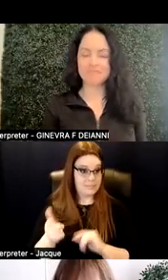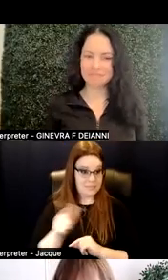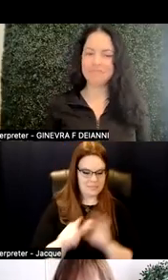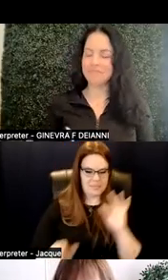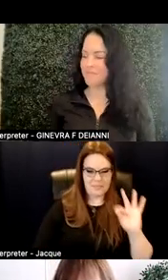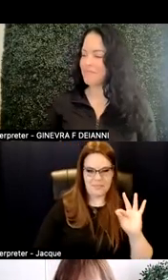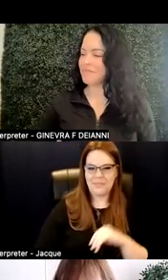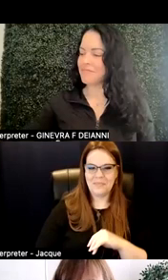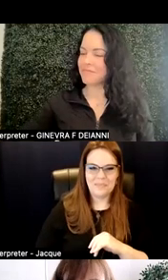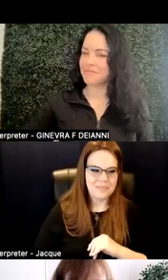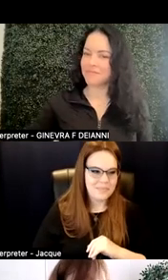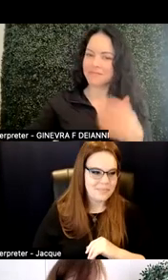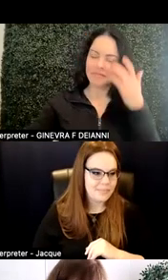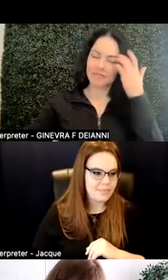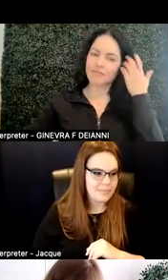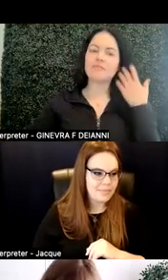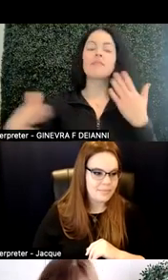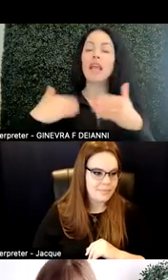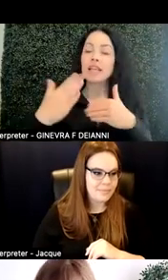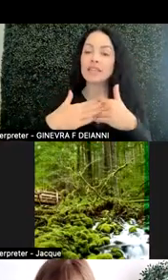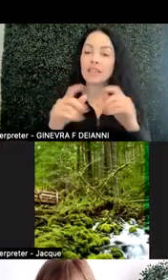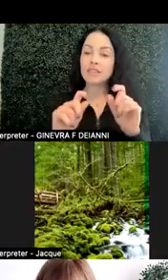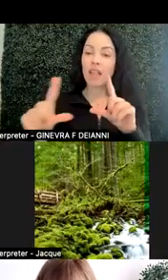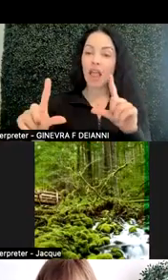My next slide are the discussion questions.